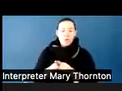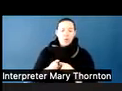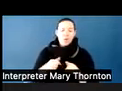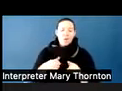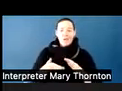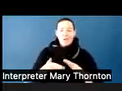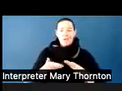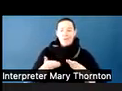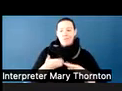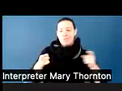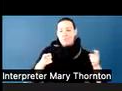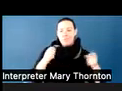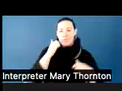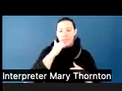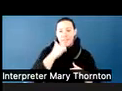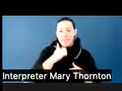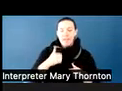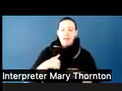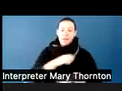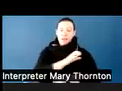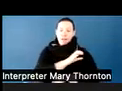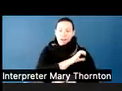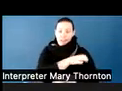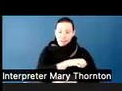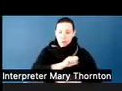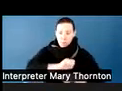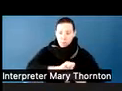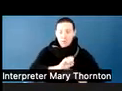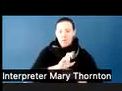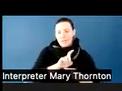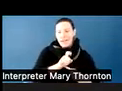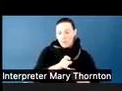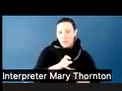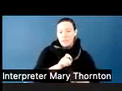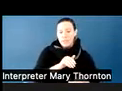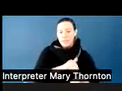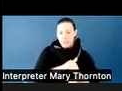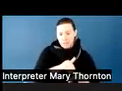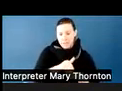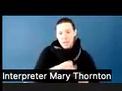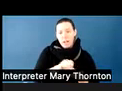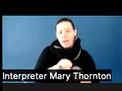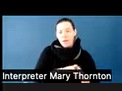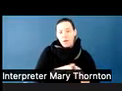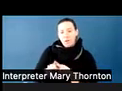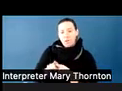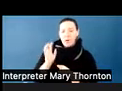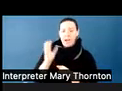Clinically I do a lot of diagnostic work, and then have also worked outpatient therapy cases